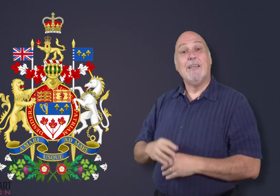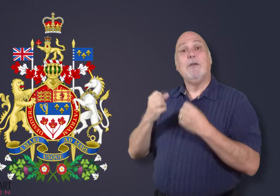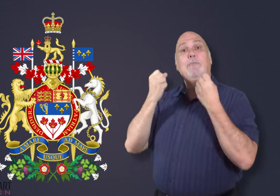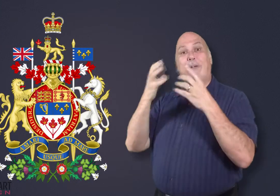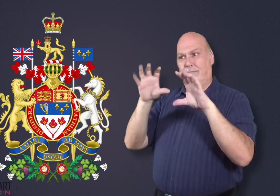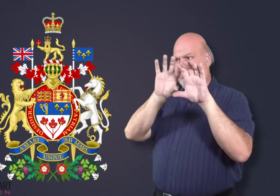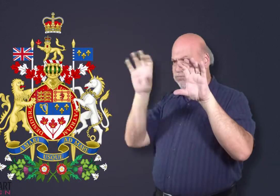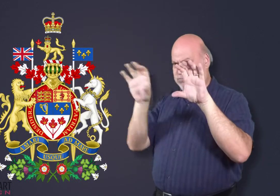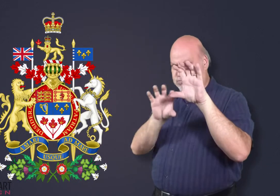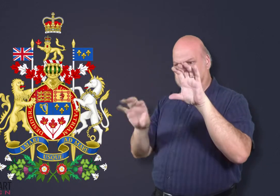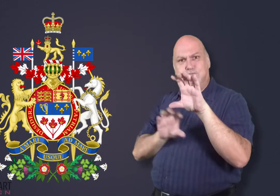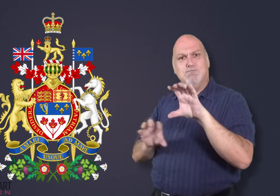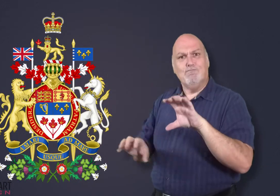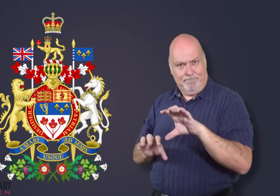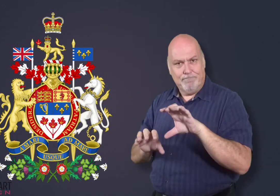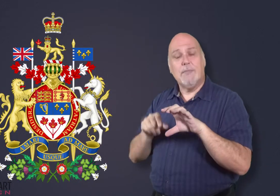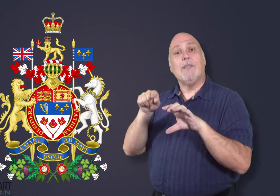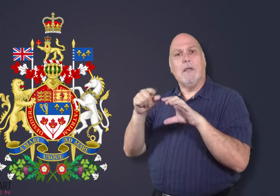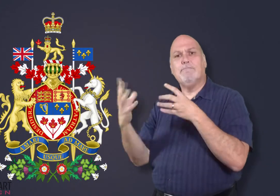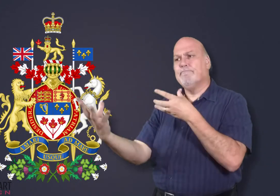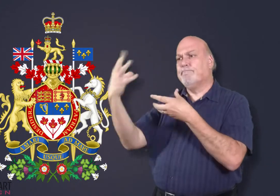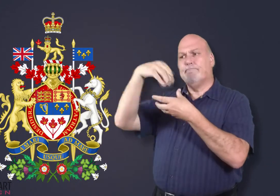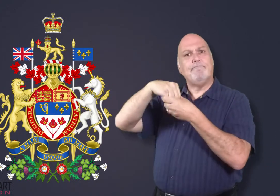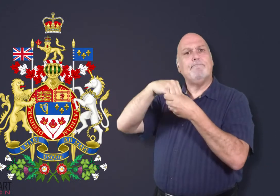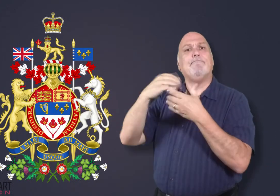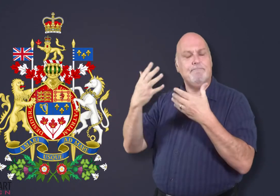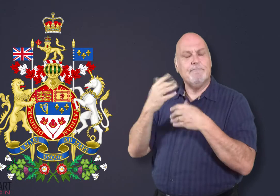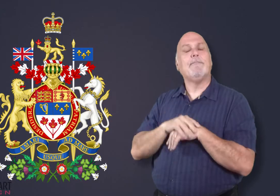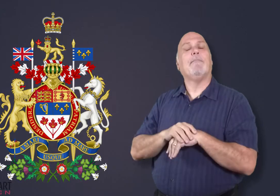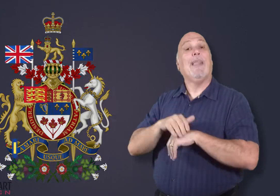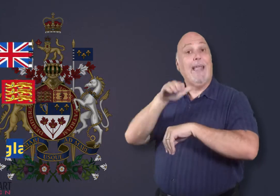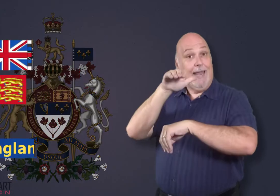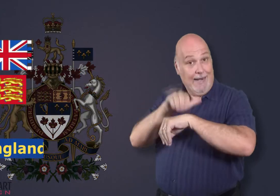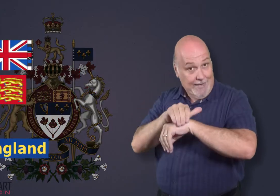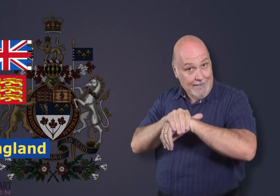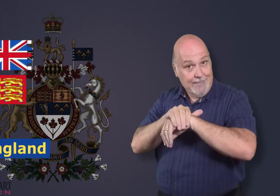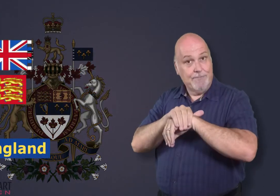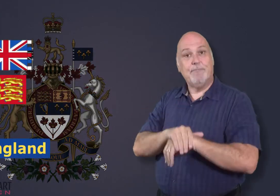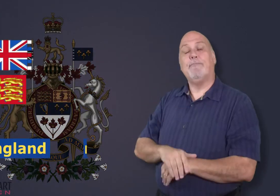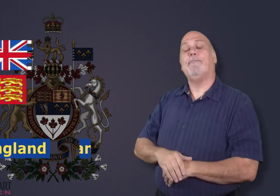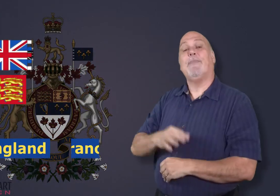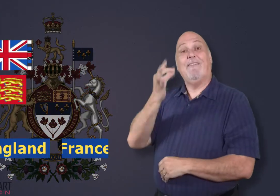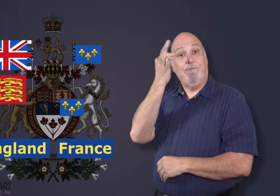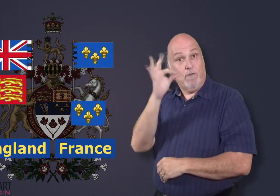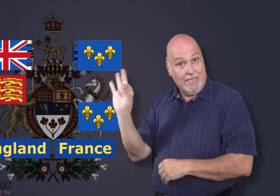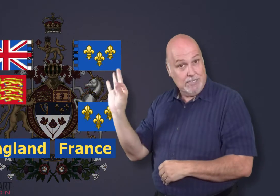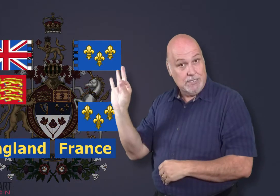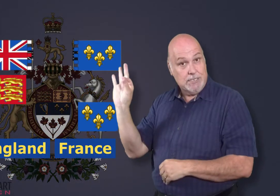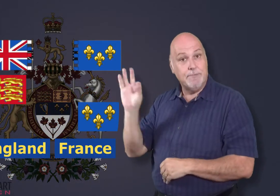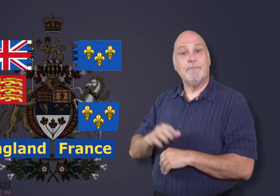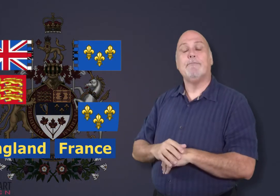There are many symbols on our coat of arms, including symbols for: England, France,